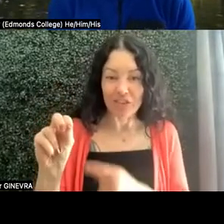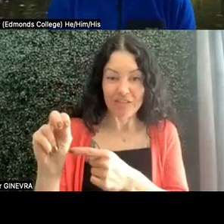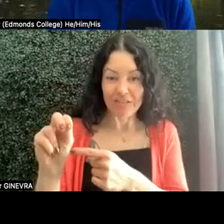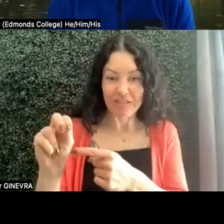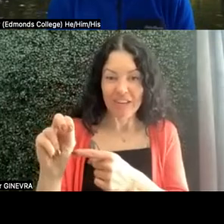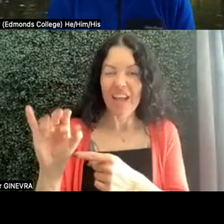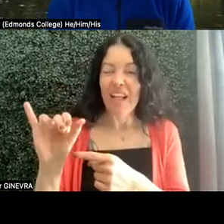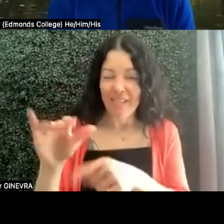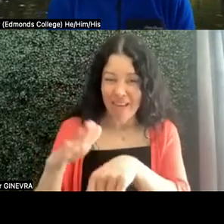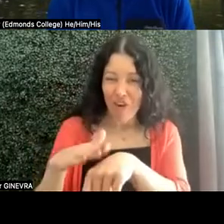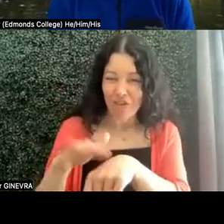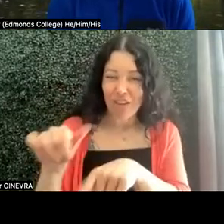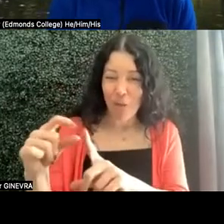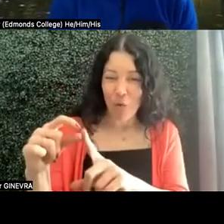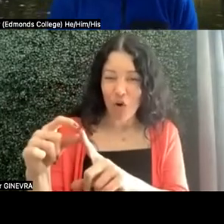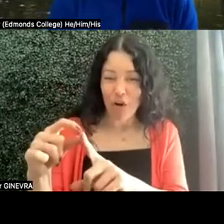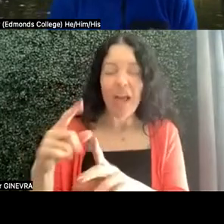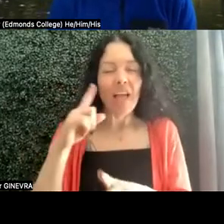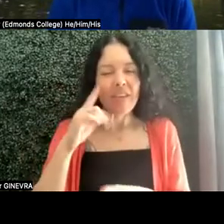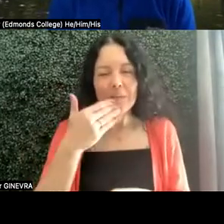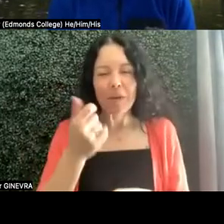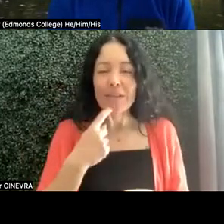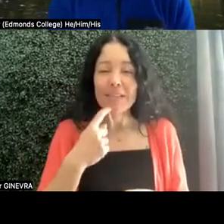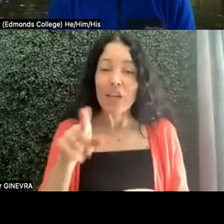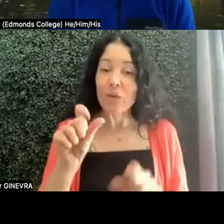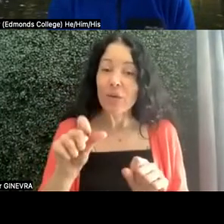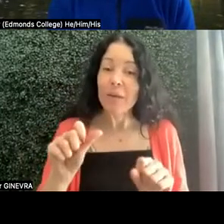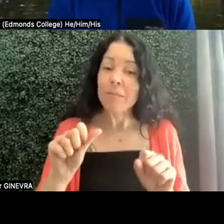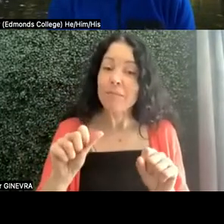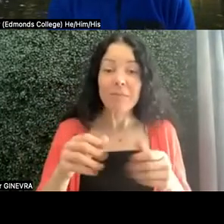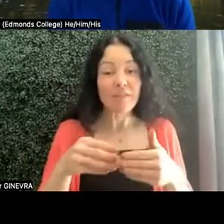I think you can say you can be flexible, or that you can be supportive.